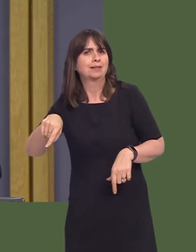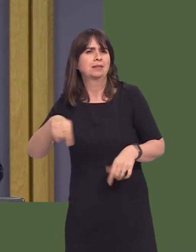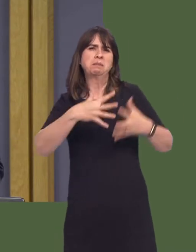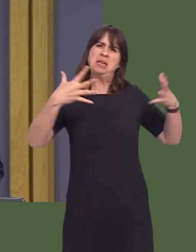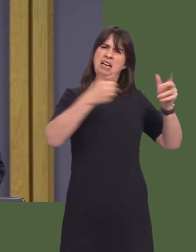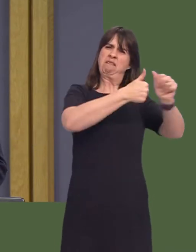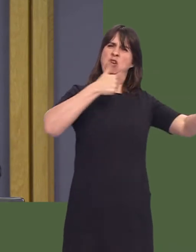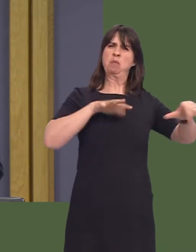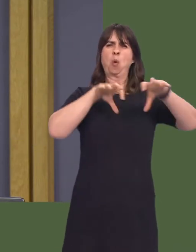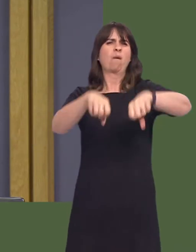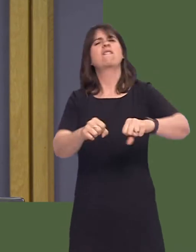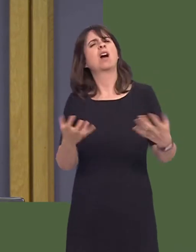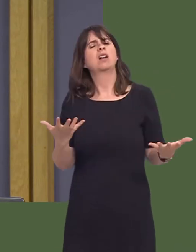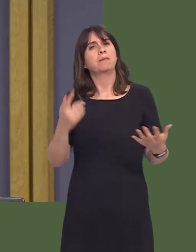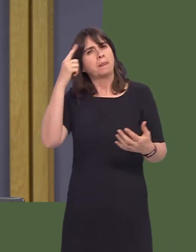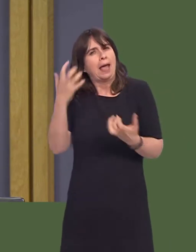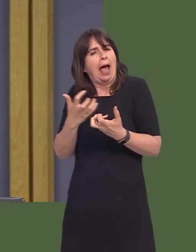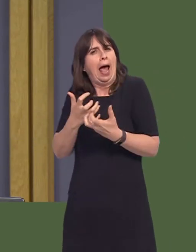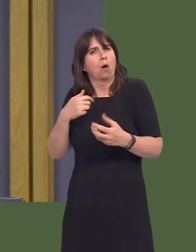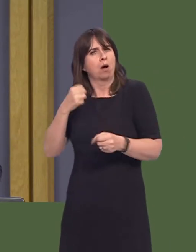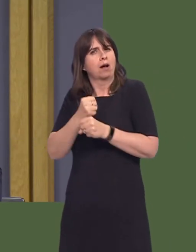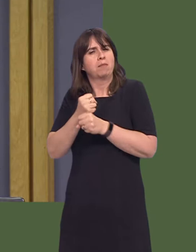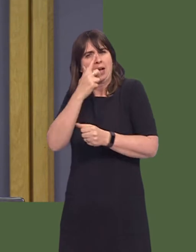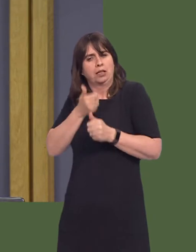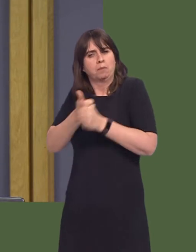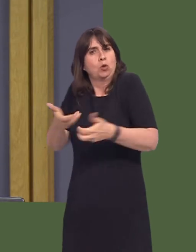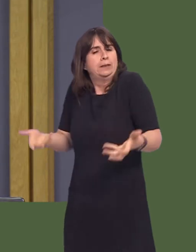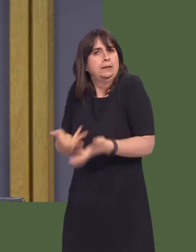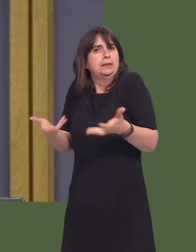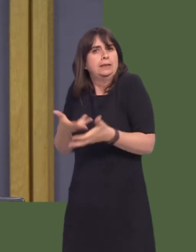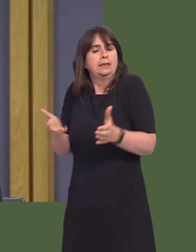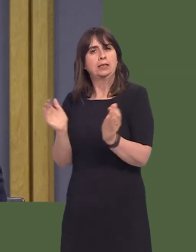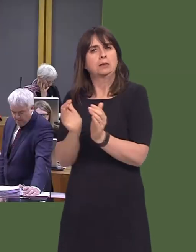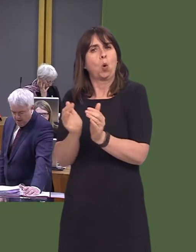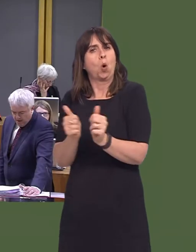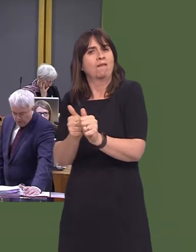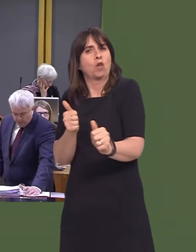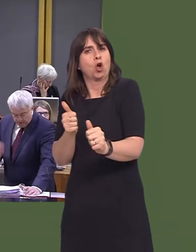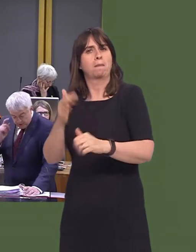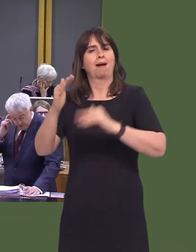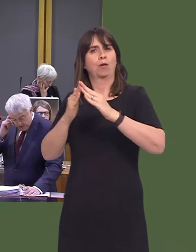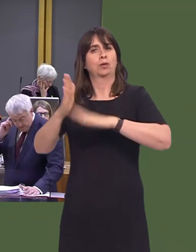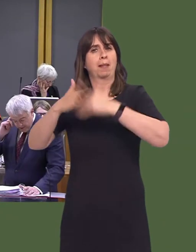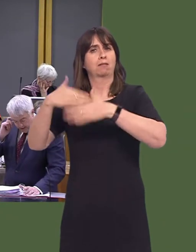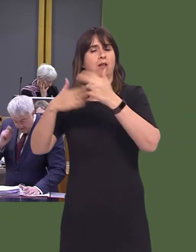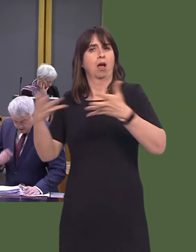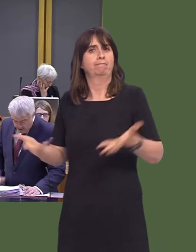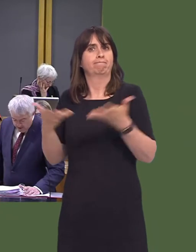can do to develop that ambition and to grow that small business house building base. Carwyn Jones AM: Well, can I point to two things in particular? I mentioned there the